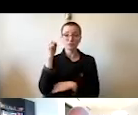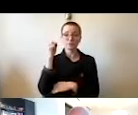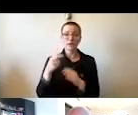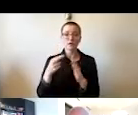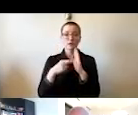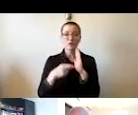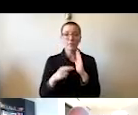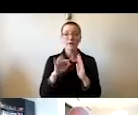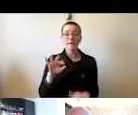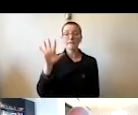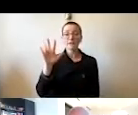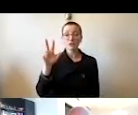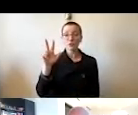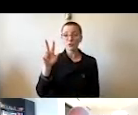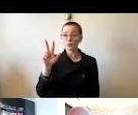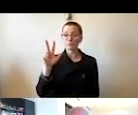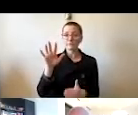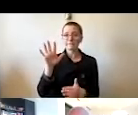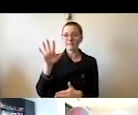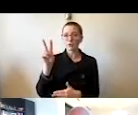despite the global challenges,